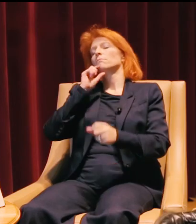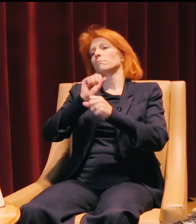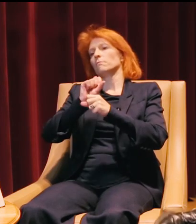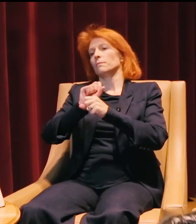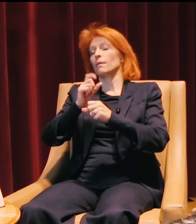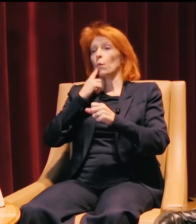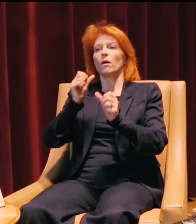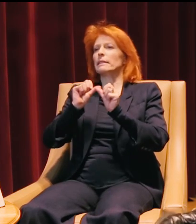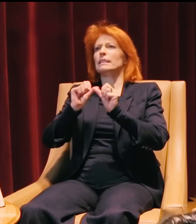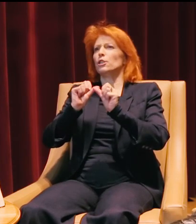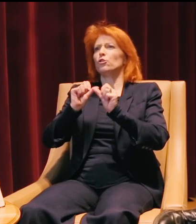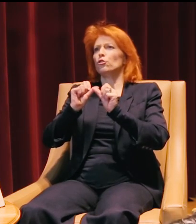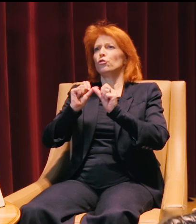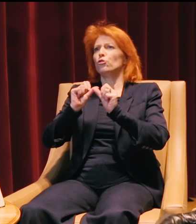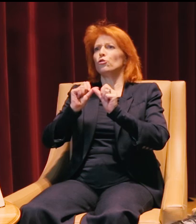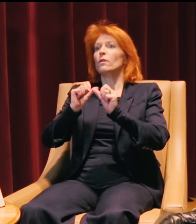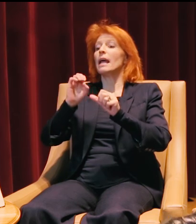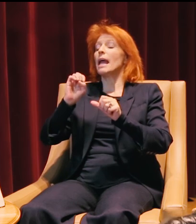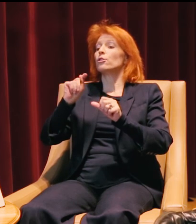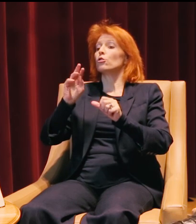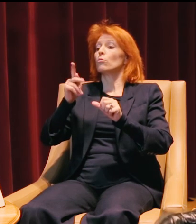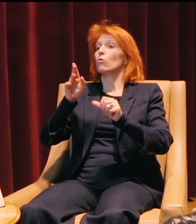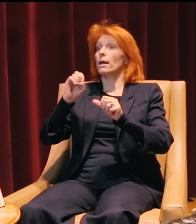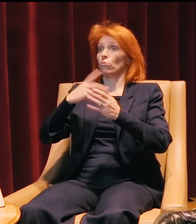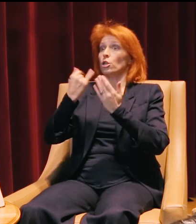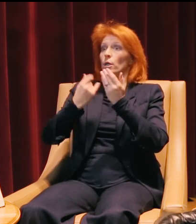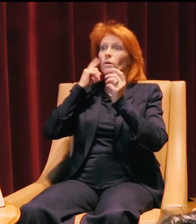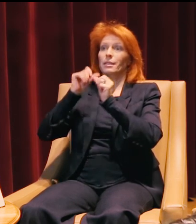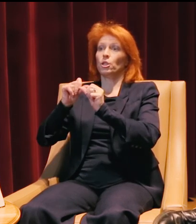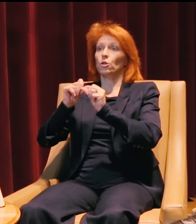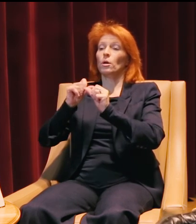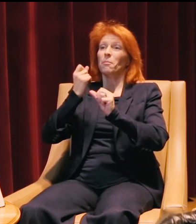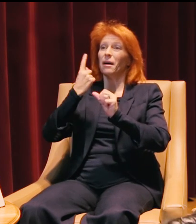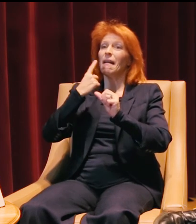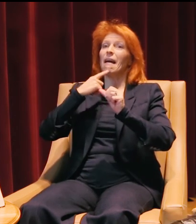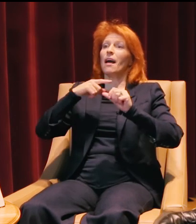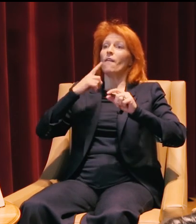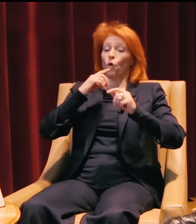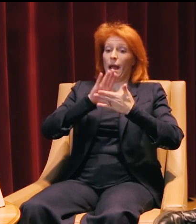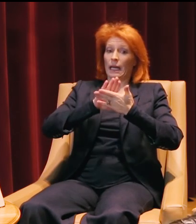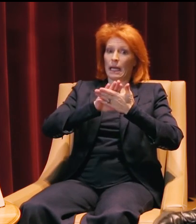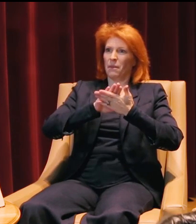We're actually gonna continue the enterprise project even though we're no longer supposed to do it as a deliverable on the academic side,